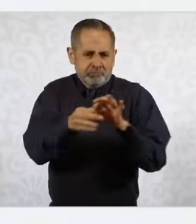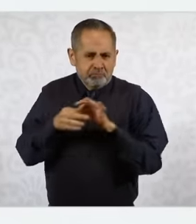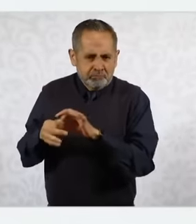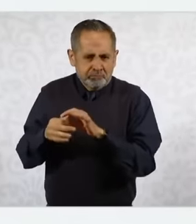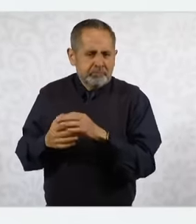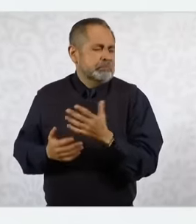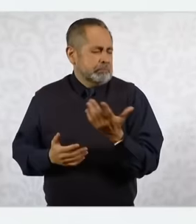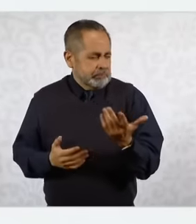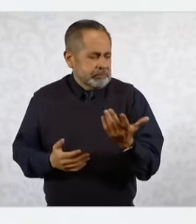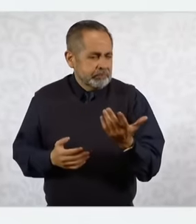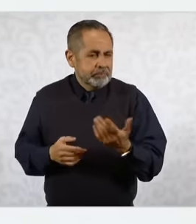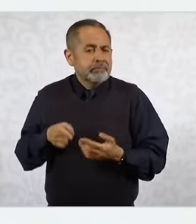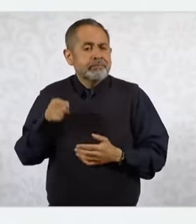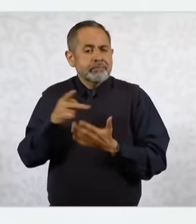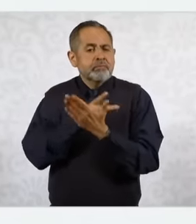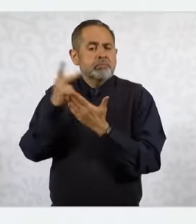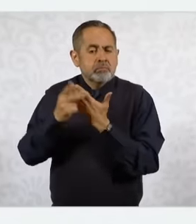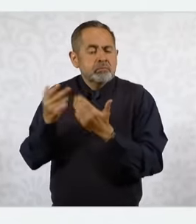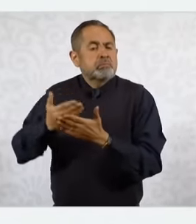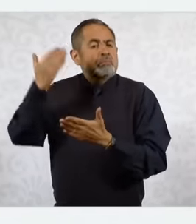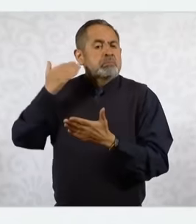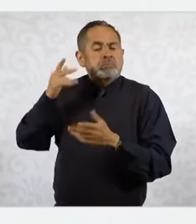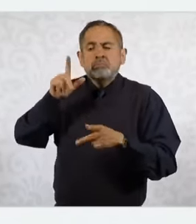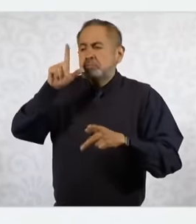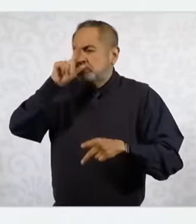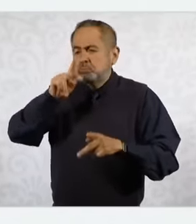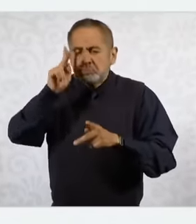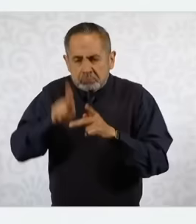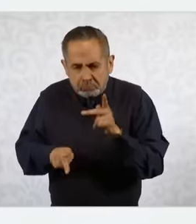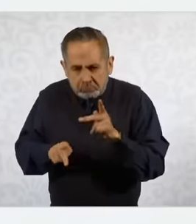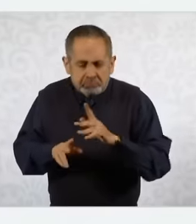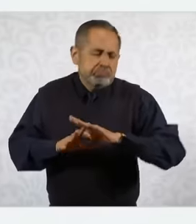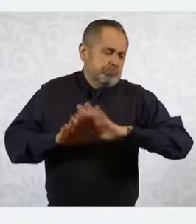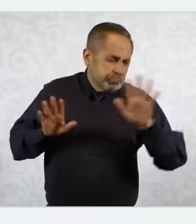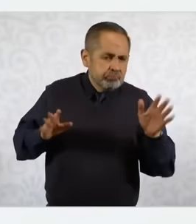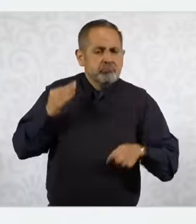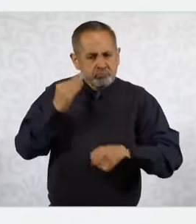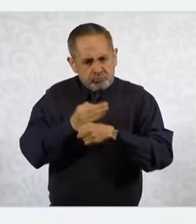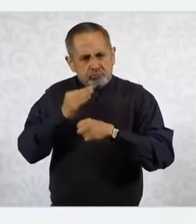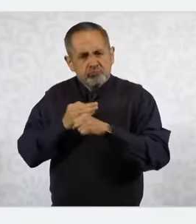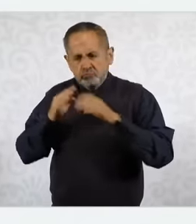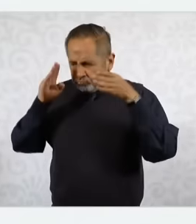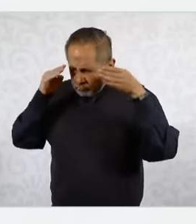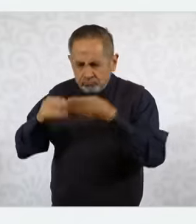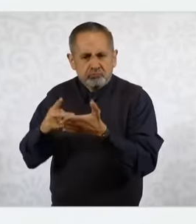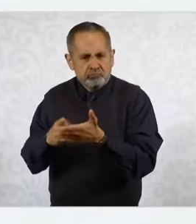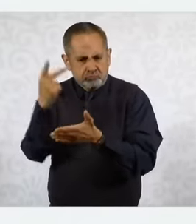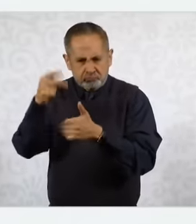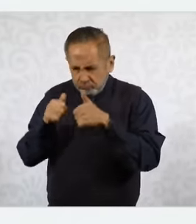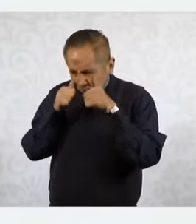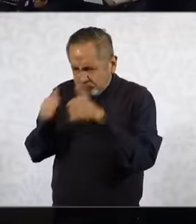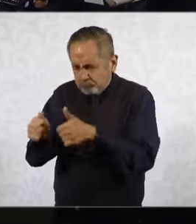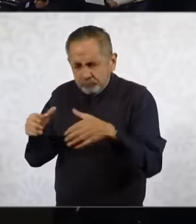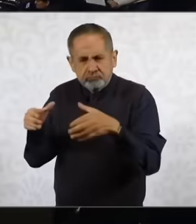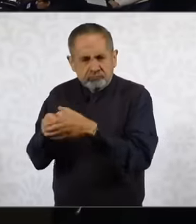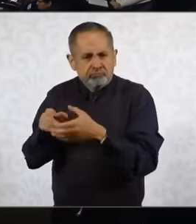was developed before but now we are going to give it more focus, which is precisely in these